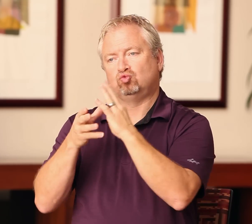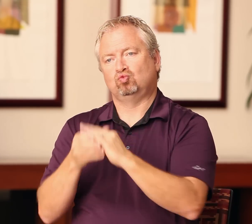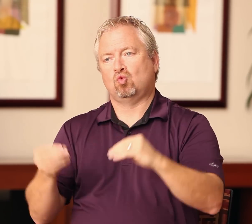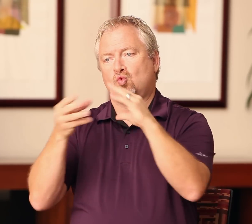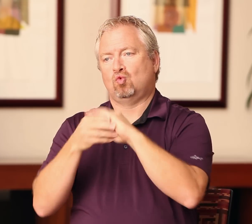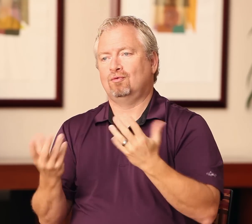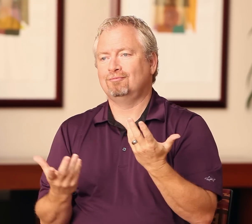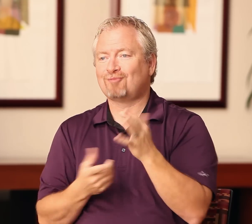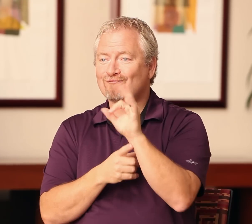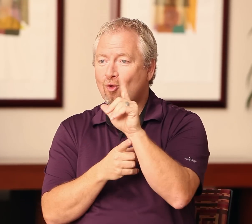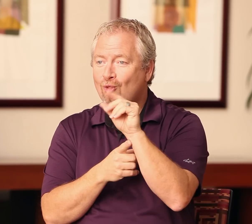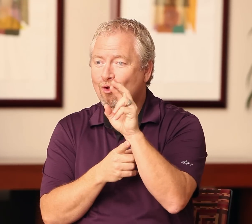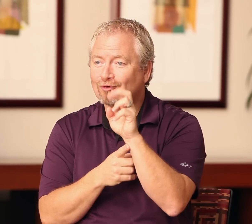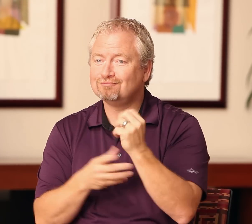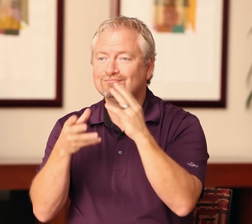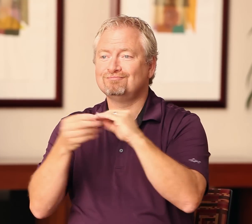and folklore. The stories of good and successful experiences